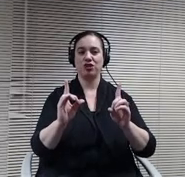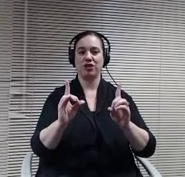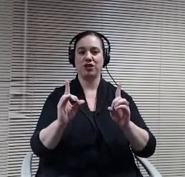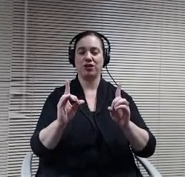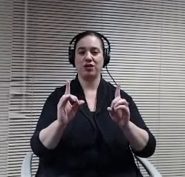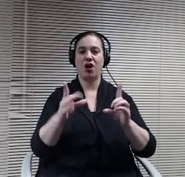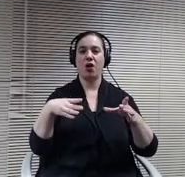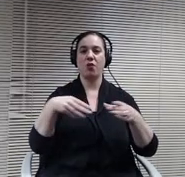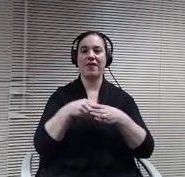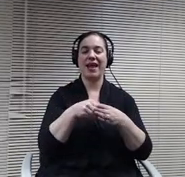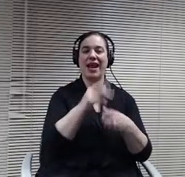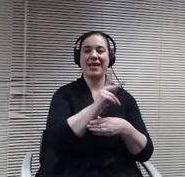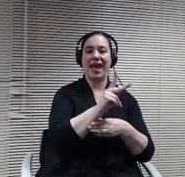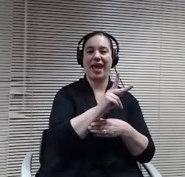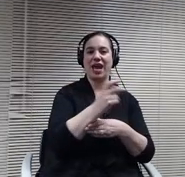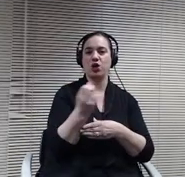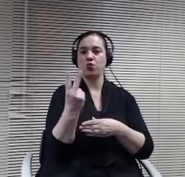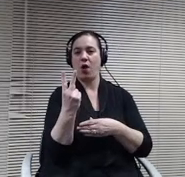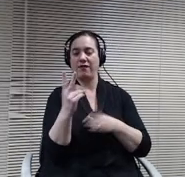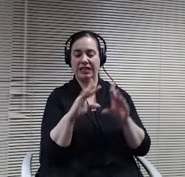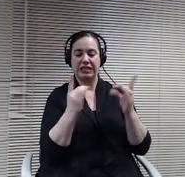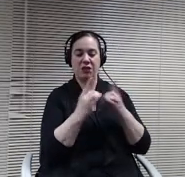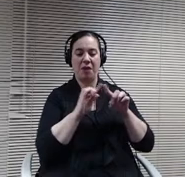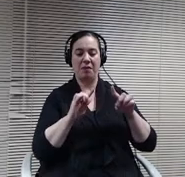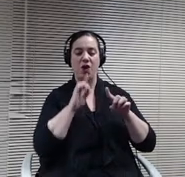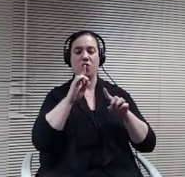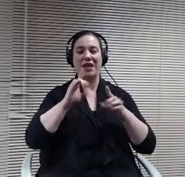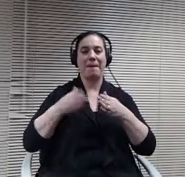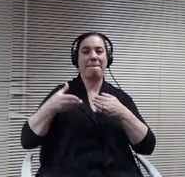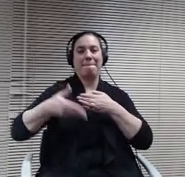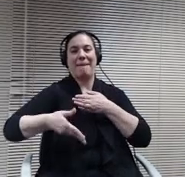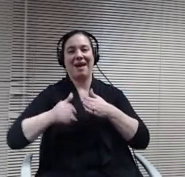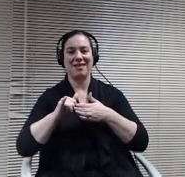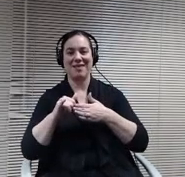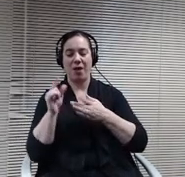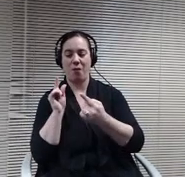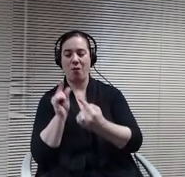point, and they can be in the program. Is it 22 or 21?